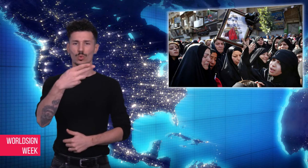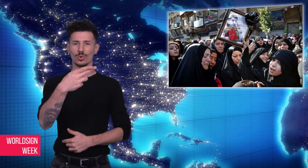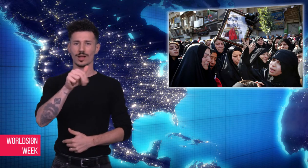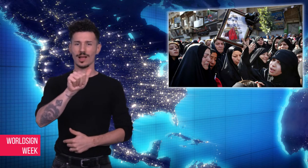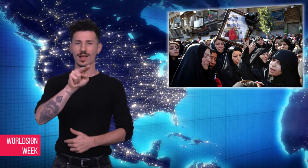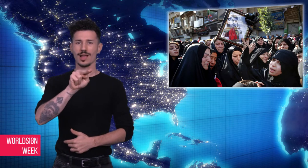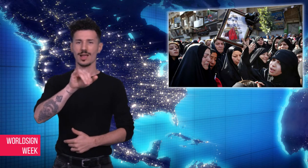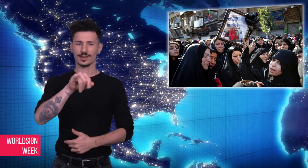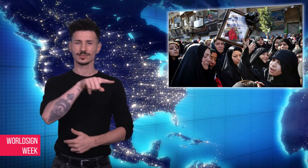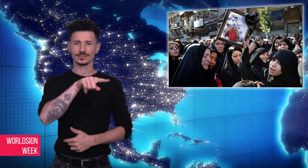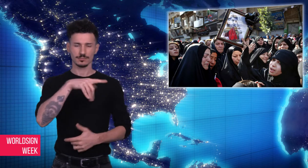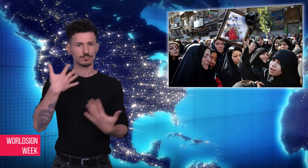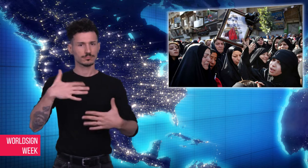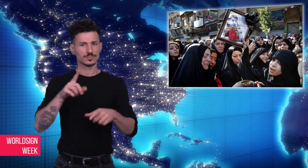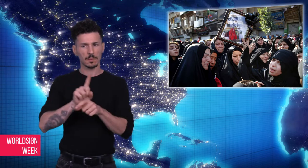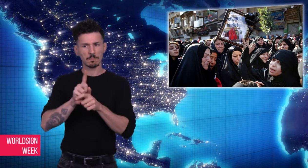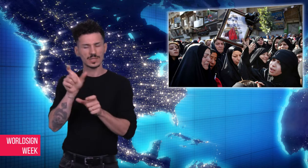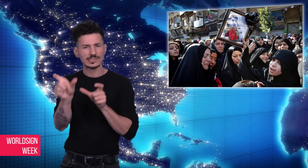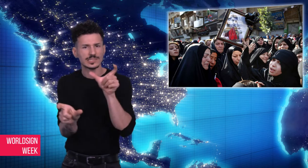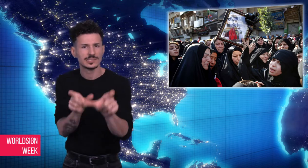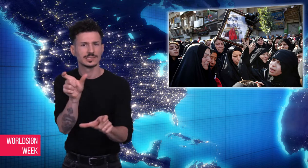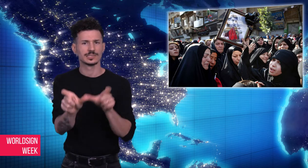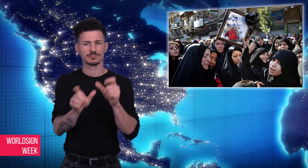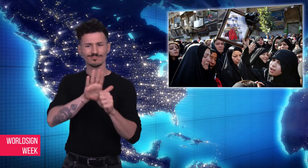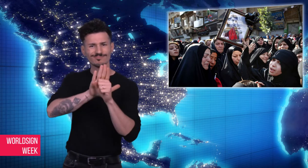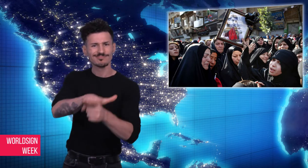president] Rouhani oppressed